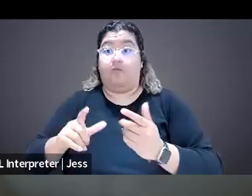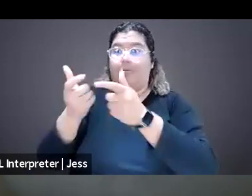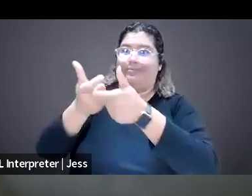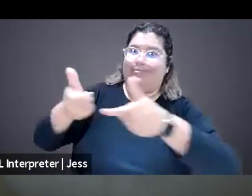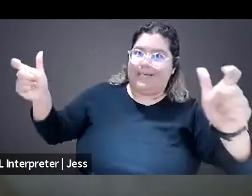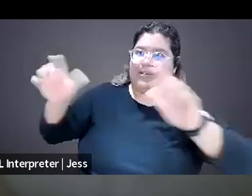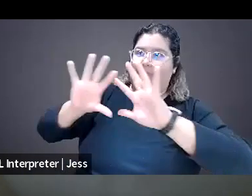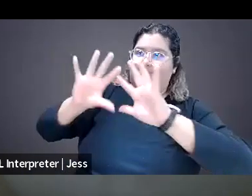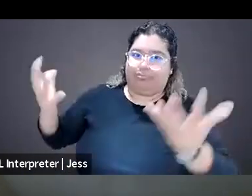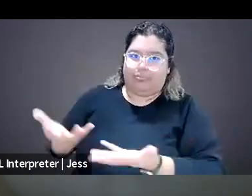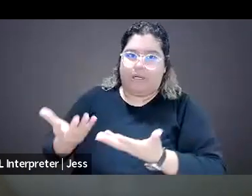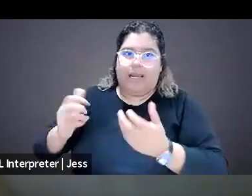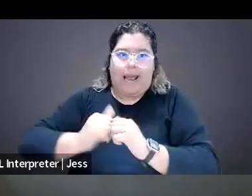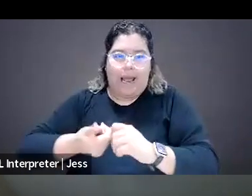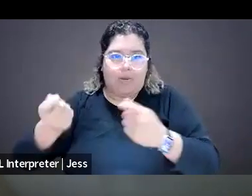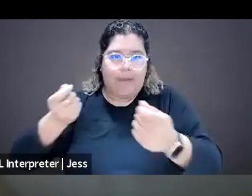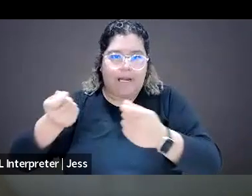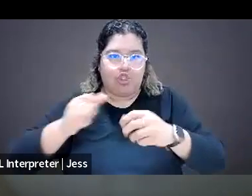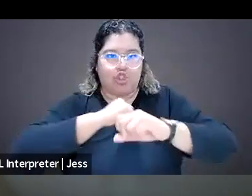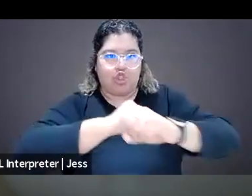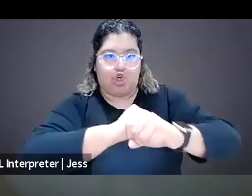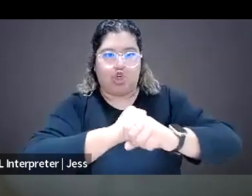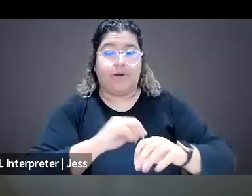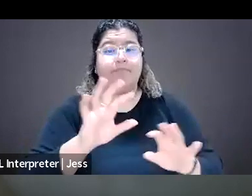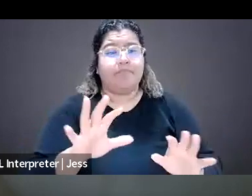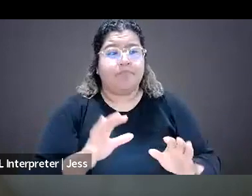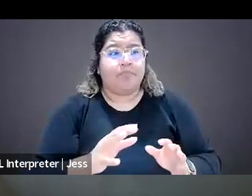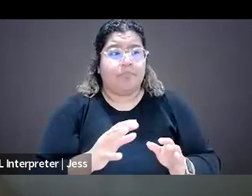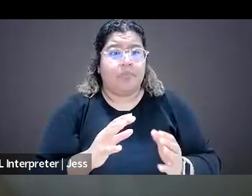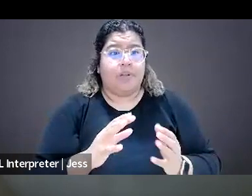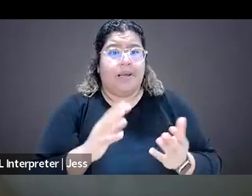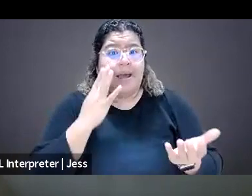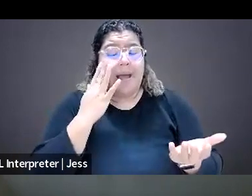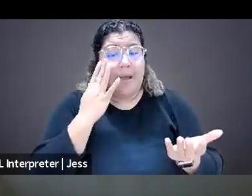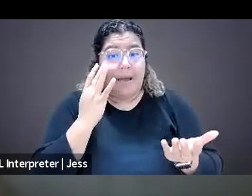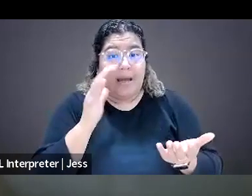So it doesn't have to be everything but it has to be something.